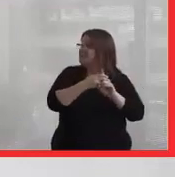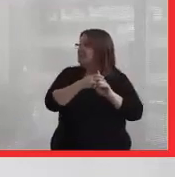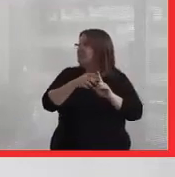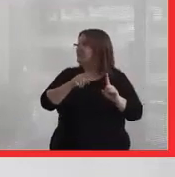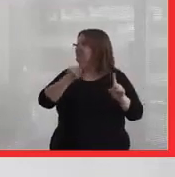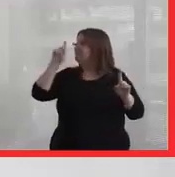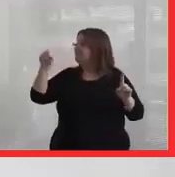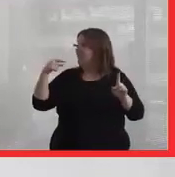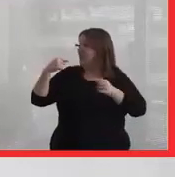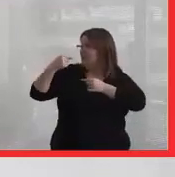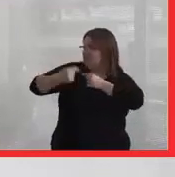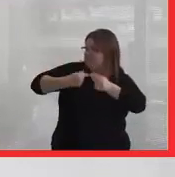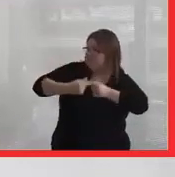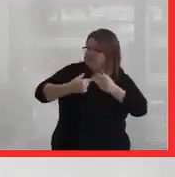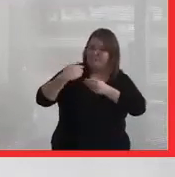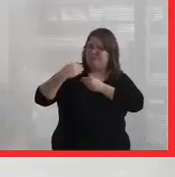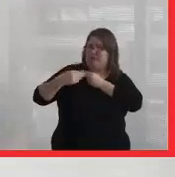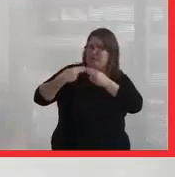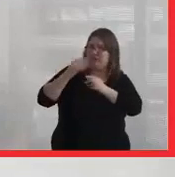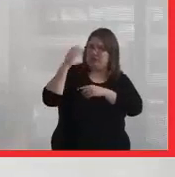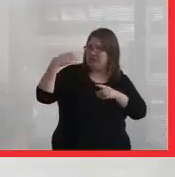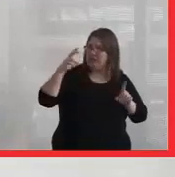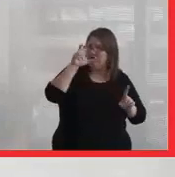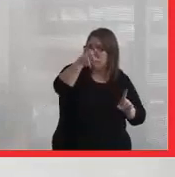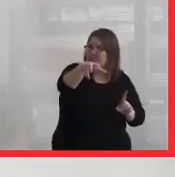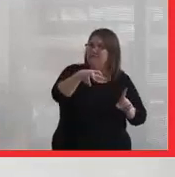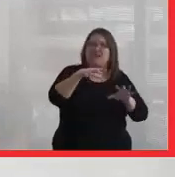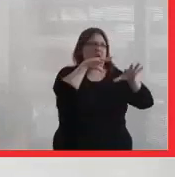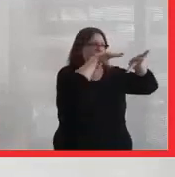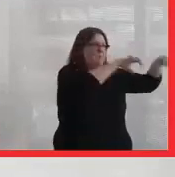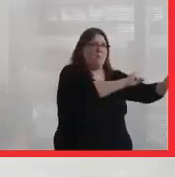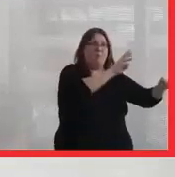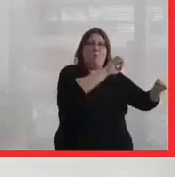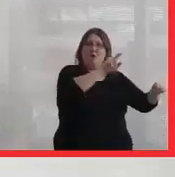hereditary chiefs and invading, again, Wet'suwet'en territory,